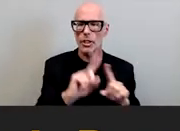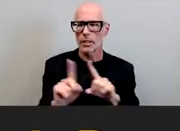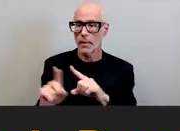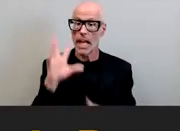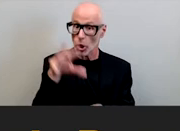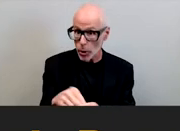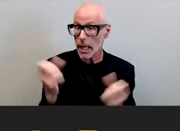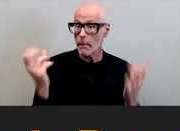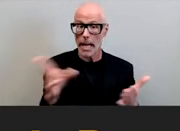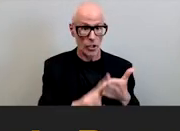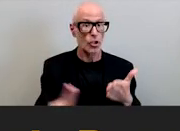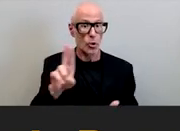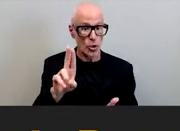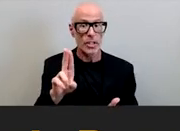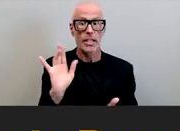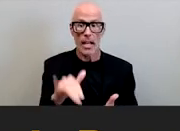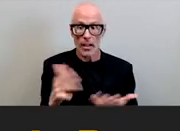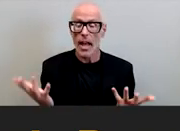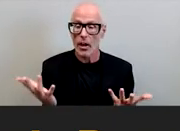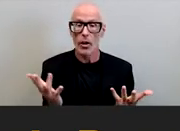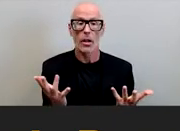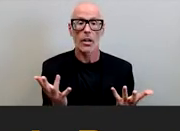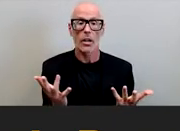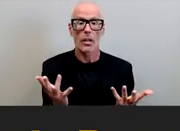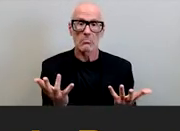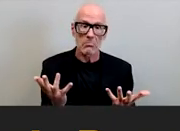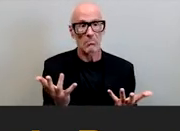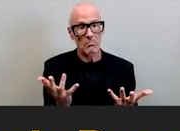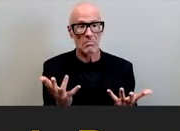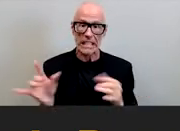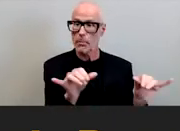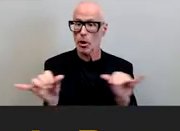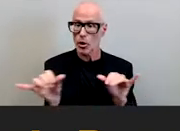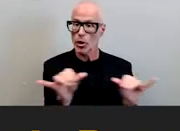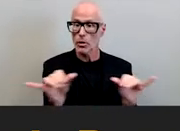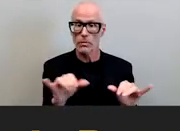of institutions that are compositionally and otherwise very similar to cal state northridge